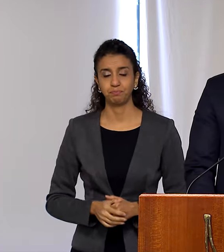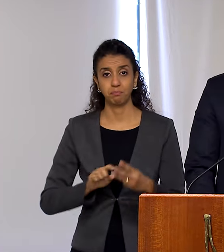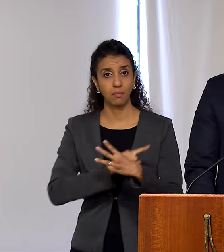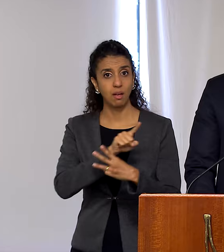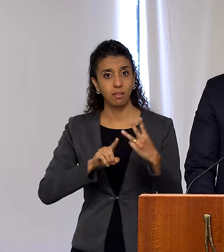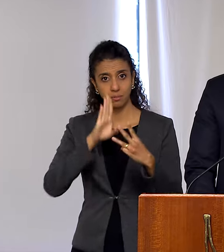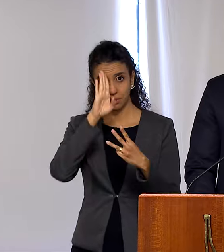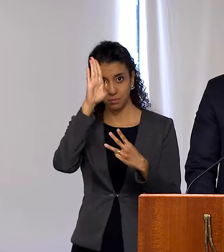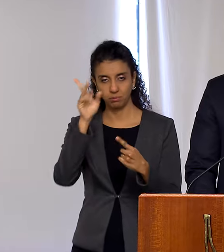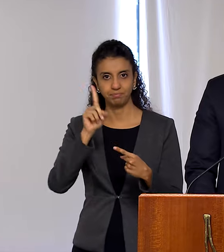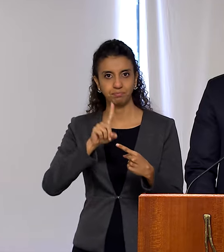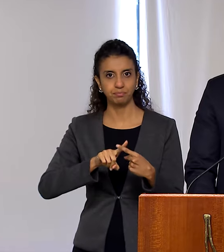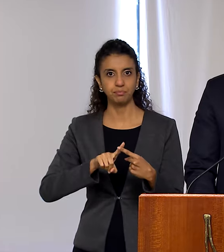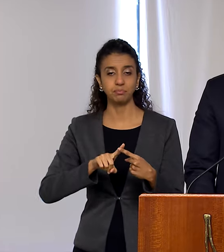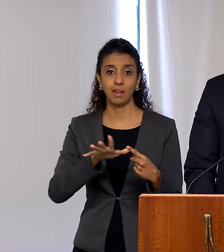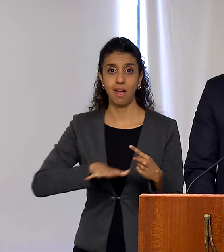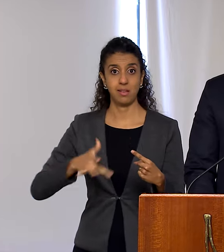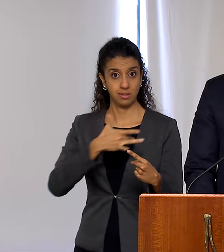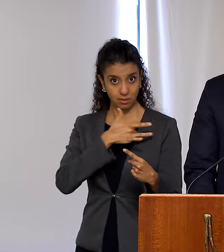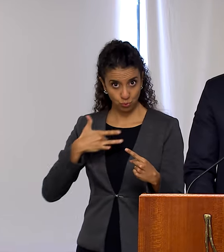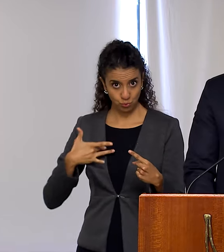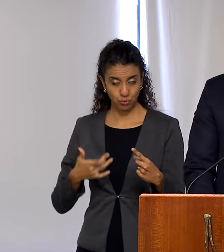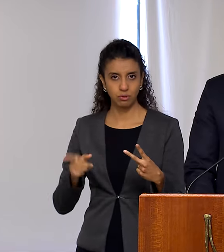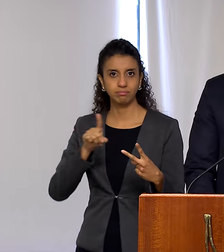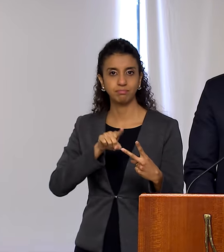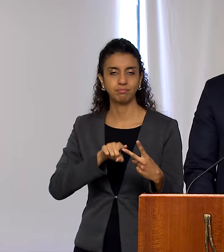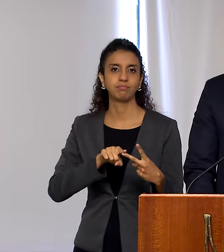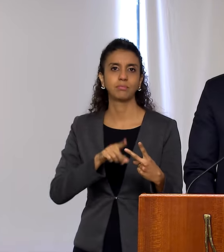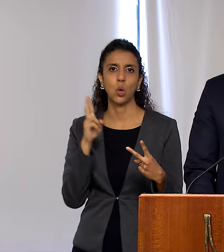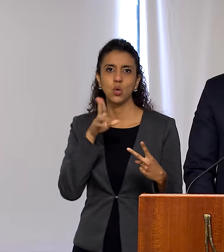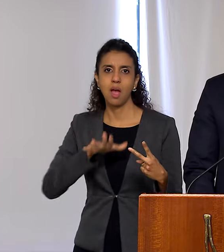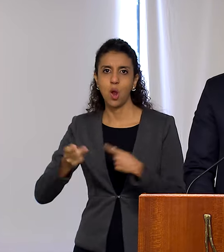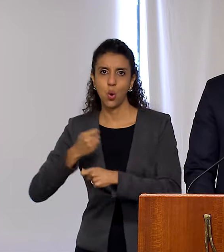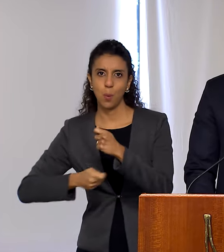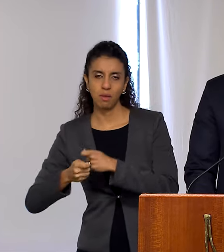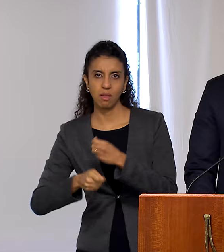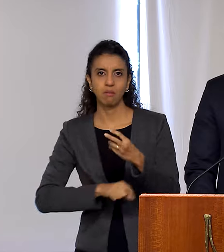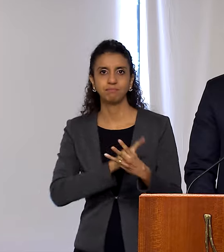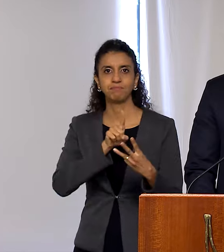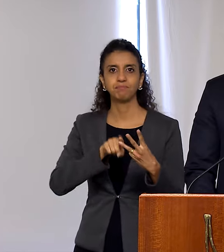the urgency of health, the urgency of the economy,